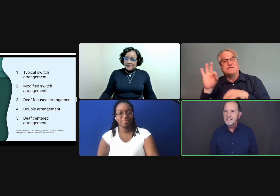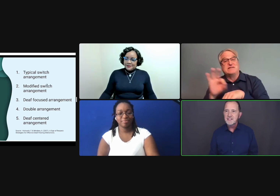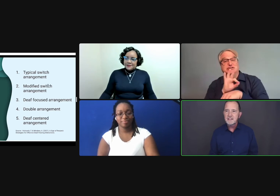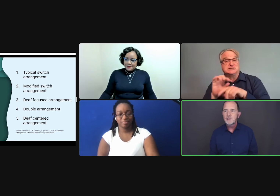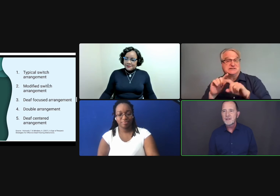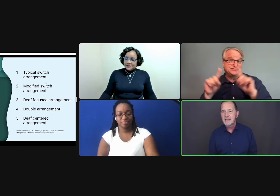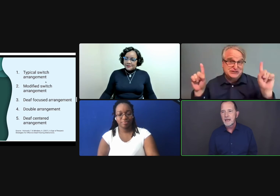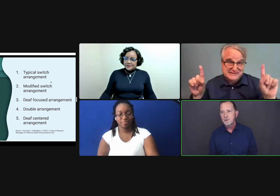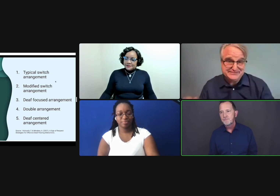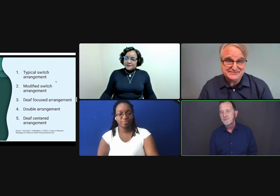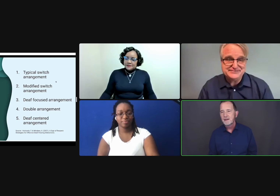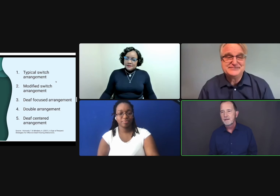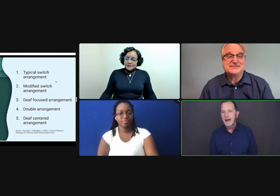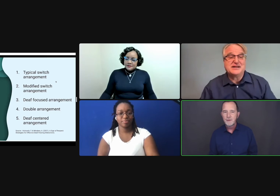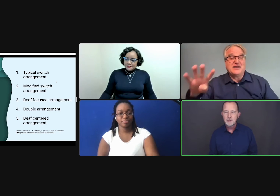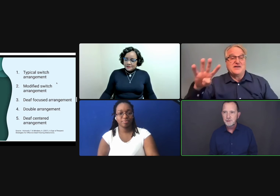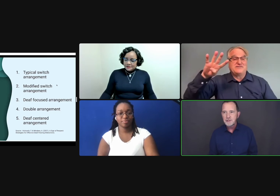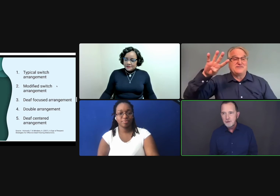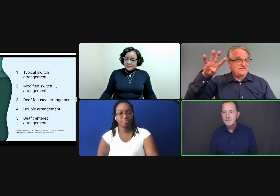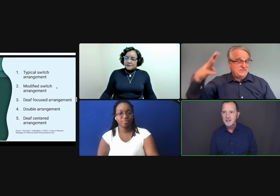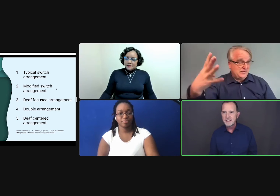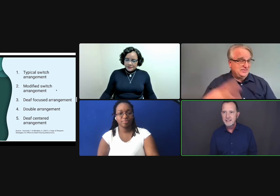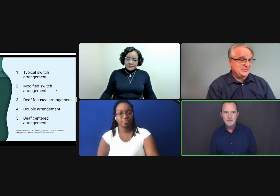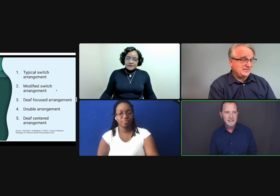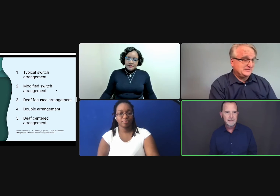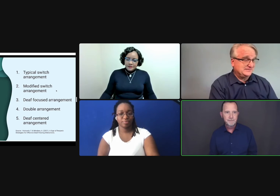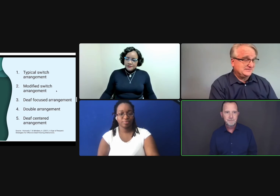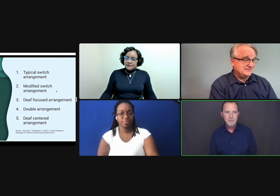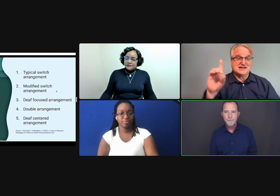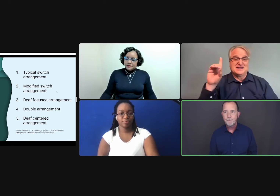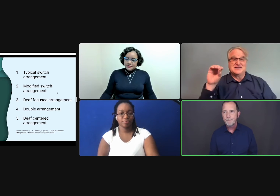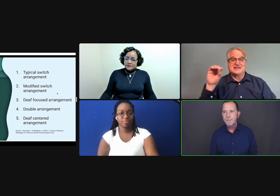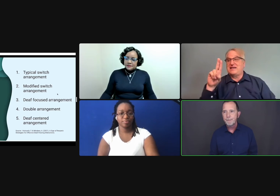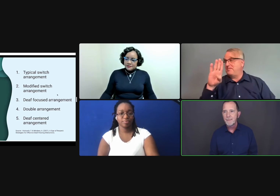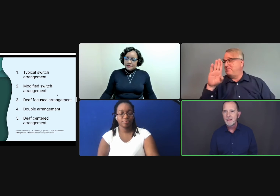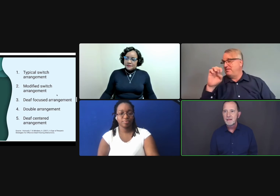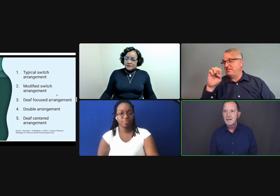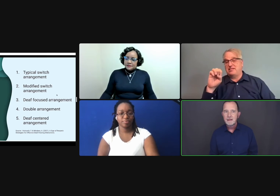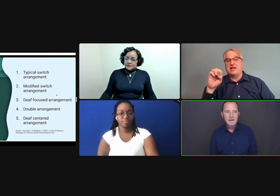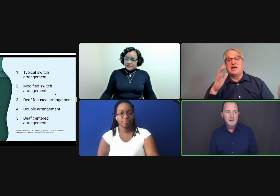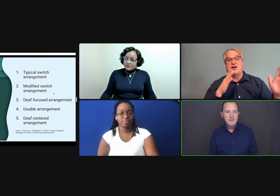This is just another example of how interpreters could function differently.